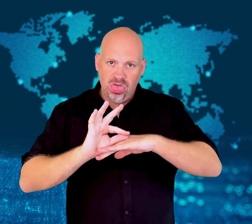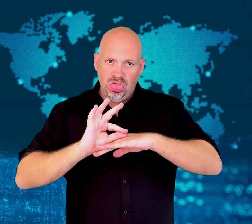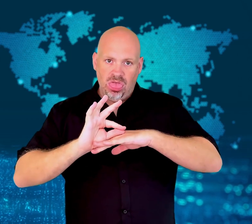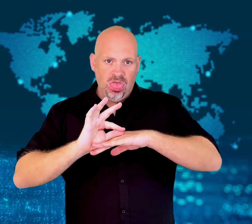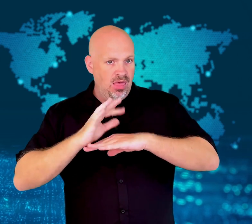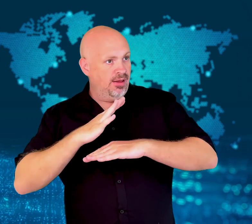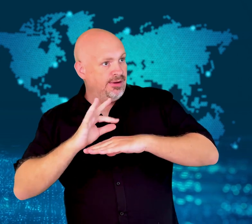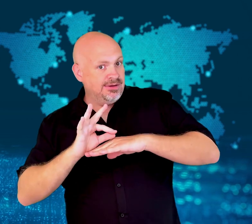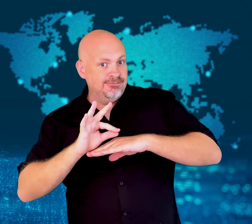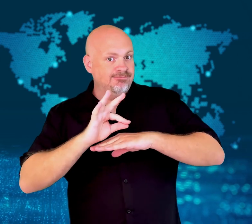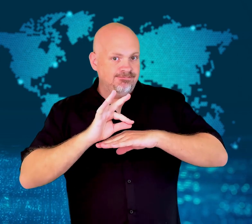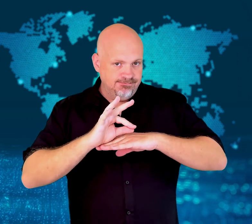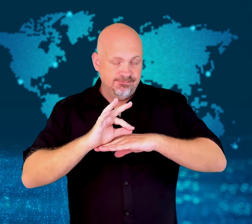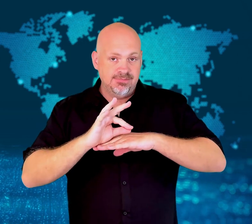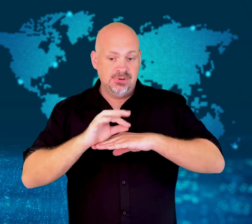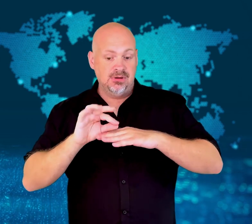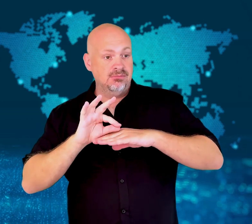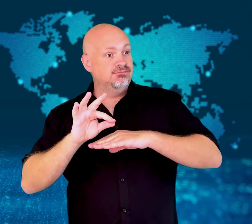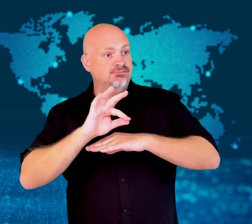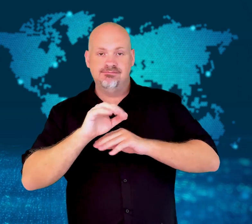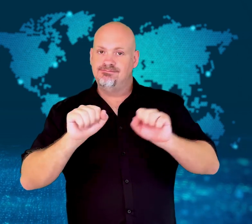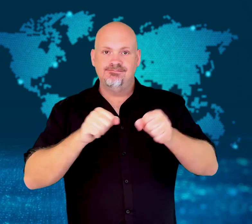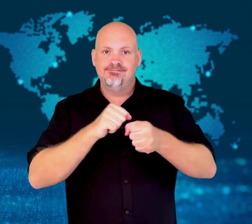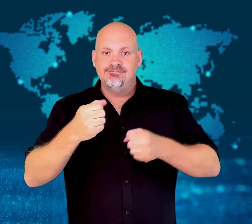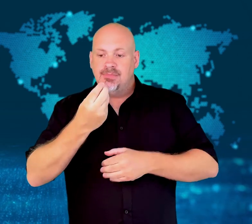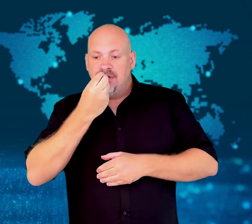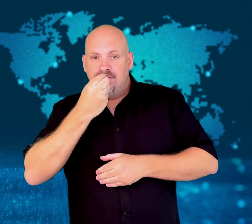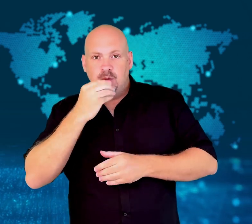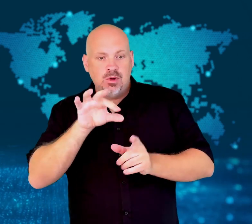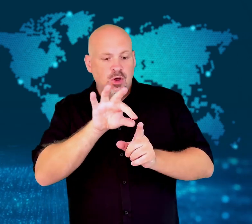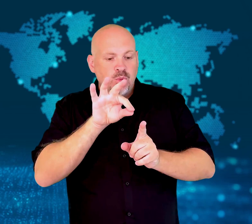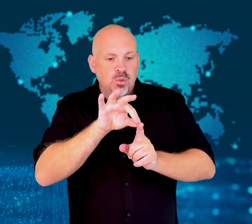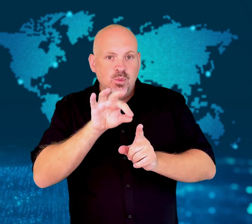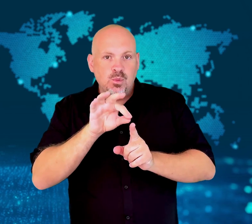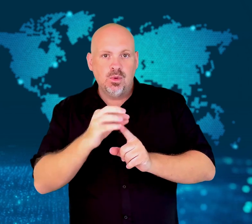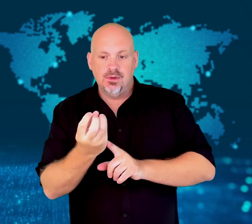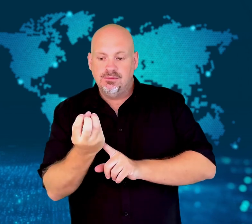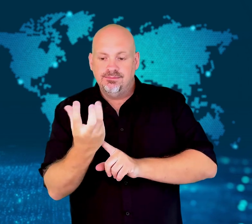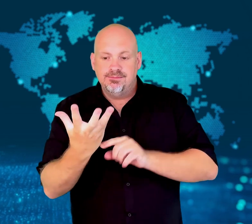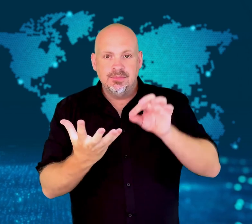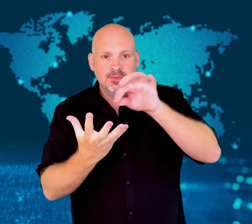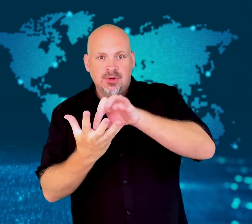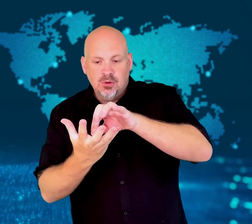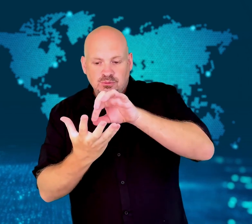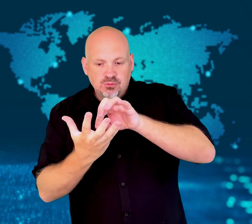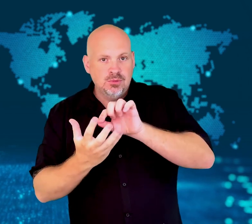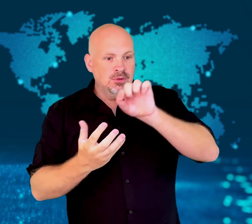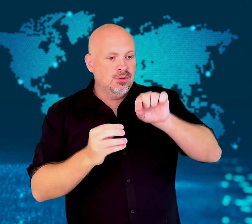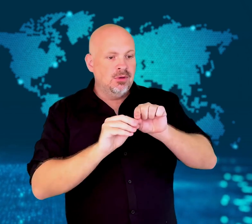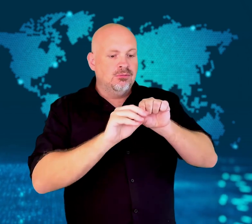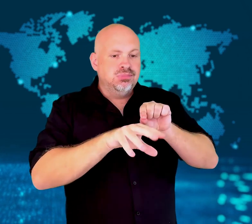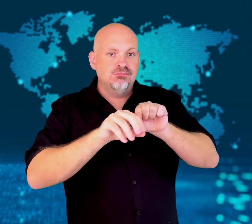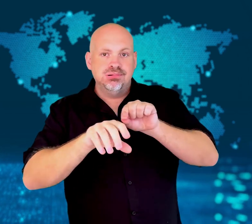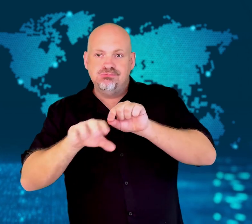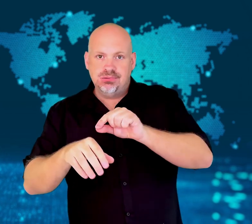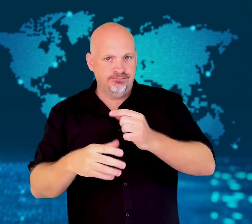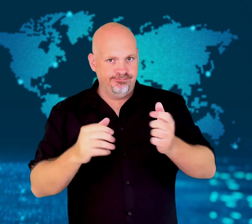The mites spread viruses that can cripple bees that they cannot fly.